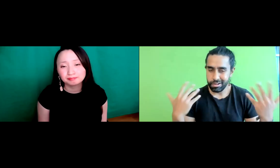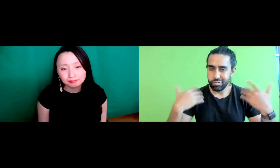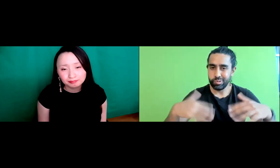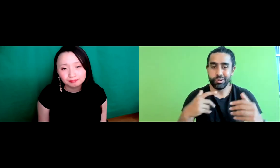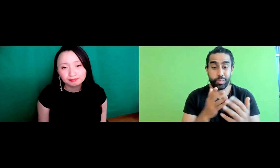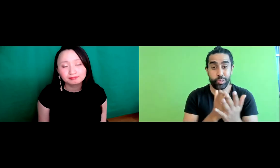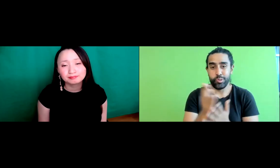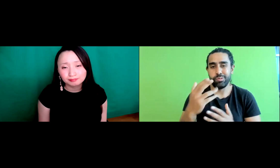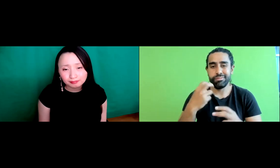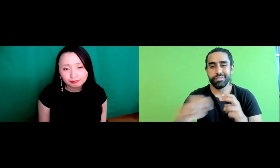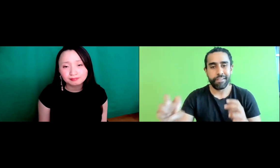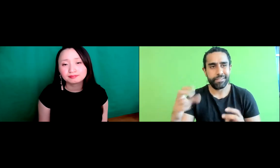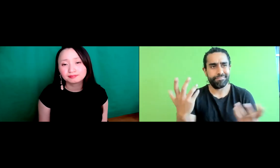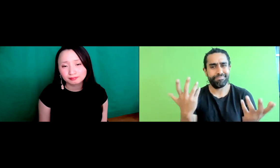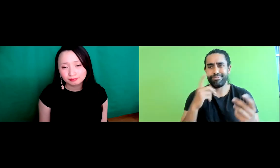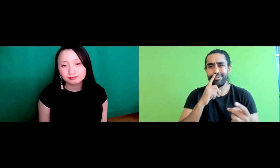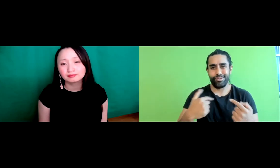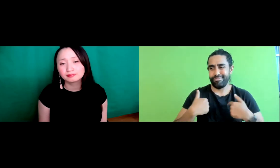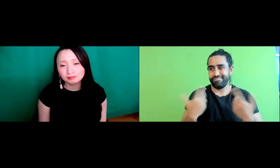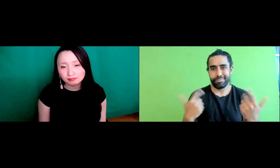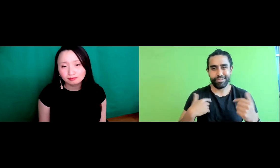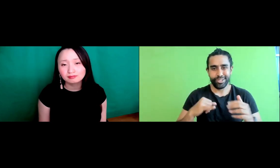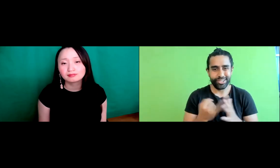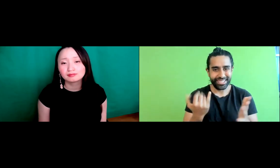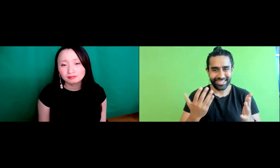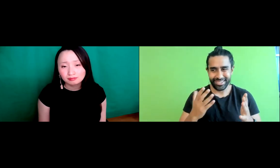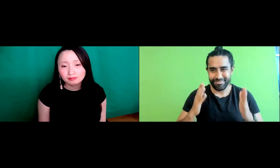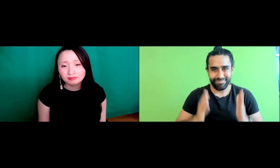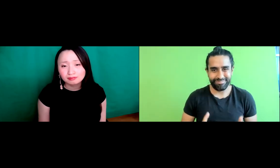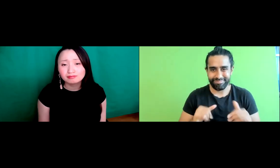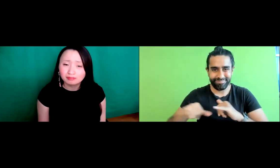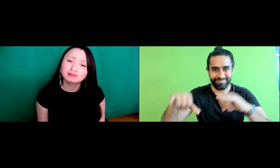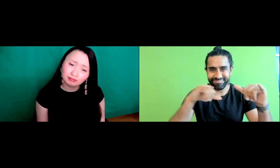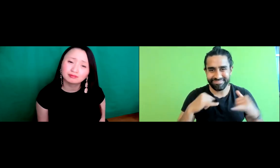brown skin because they assumed that I was Middle Eastern and they assumed that I was